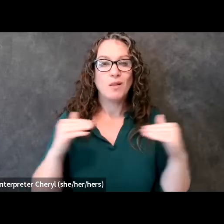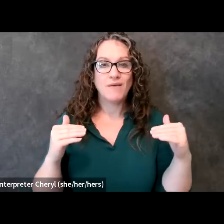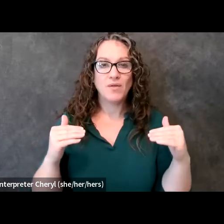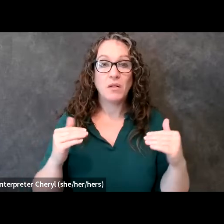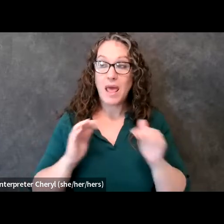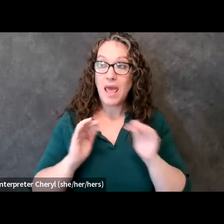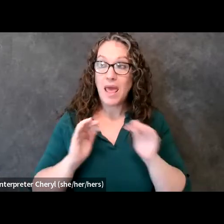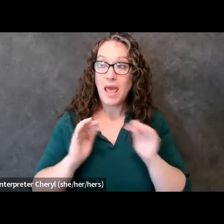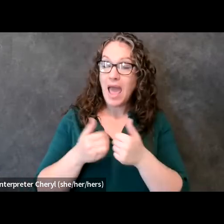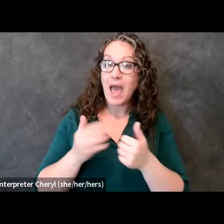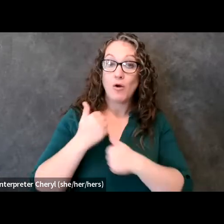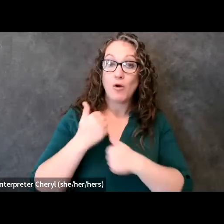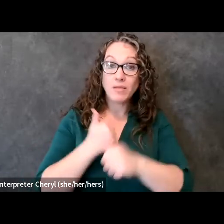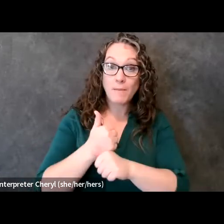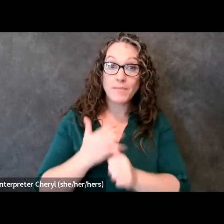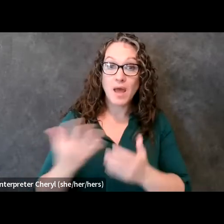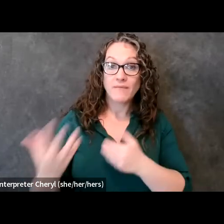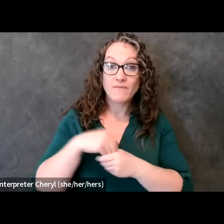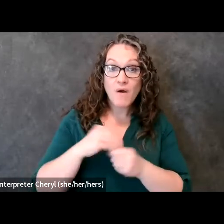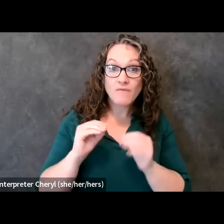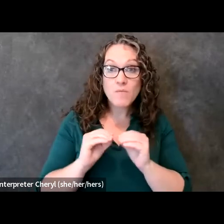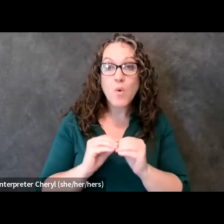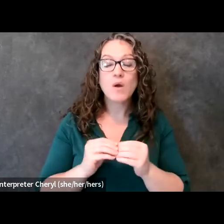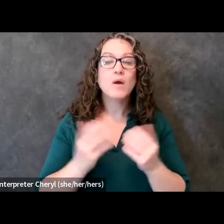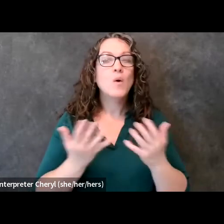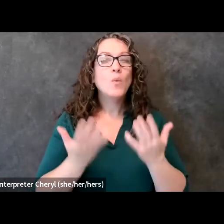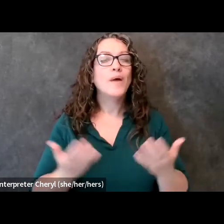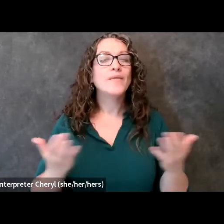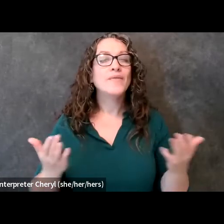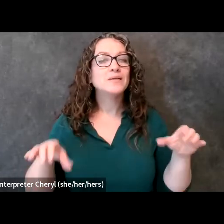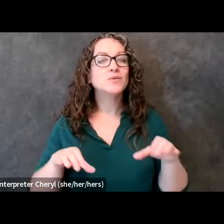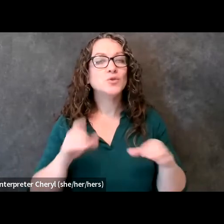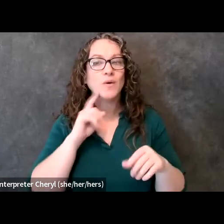more um you know what what things should we be doing as a national organization